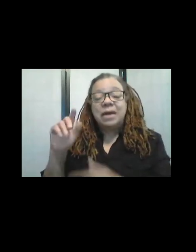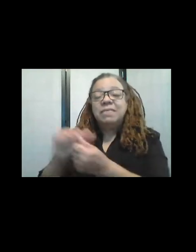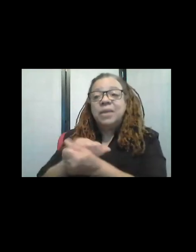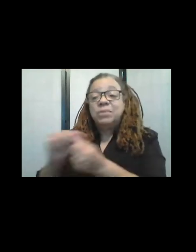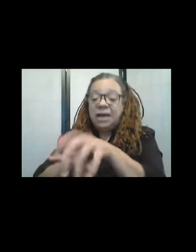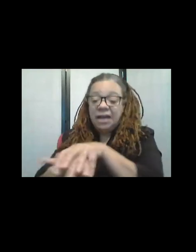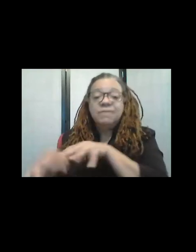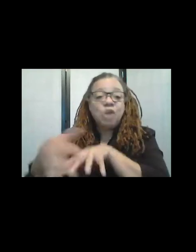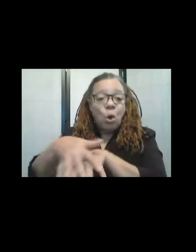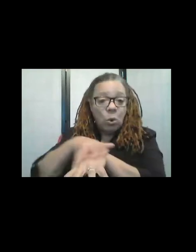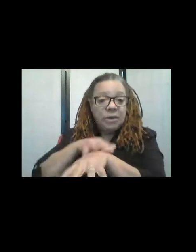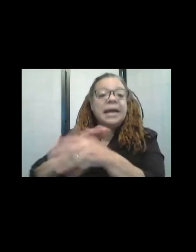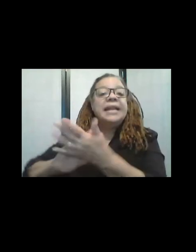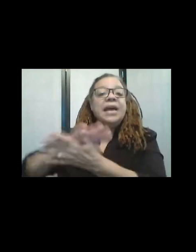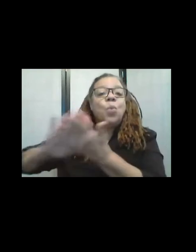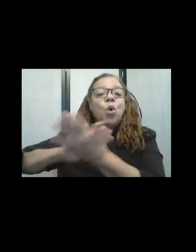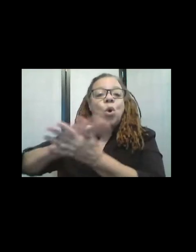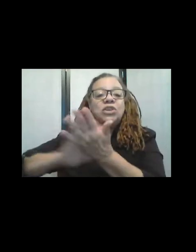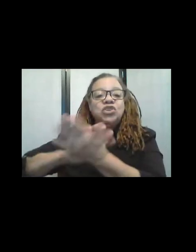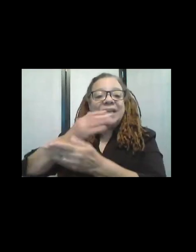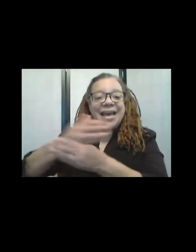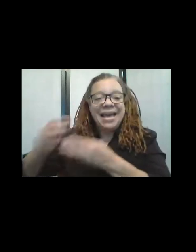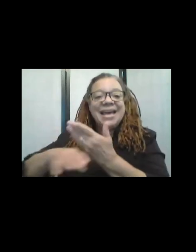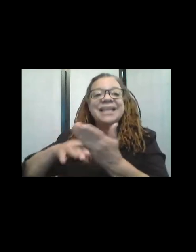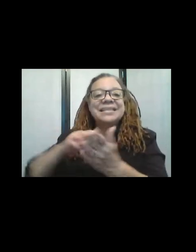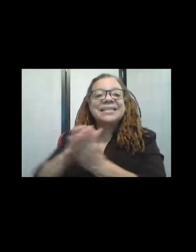and they wash their hands with the gloves on, and agitate them.